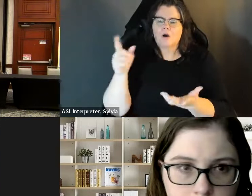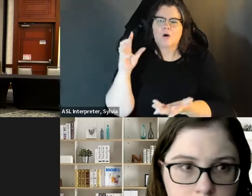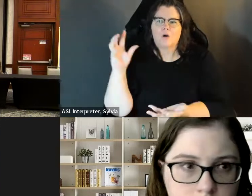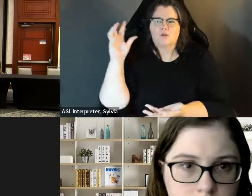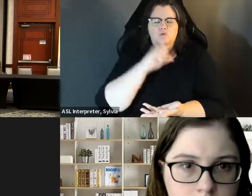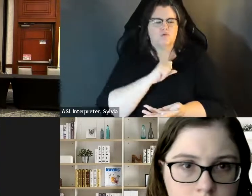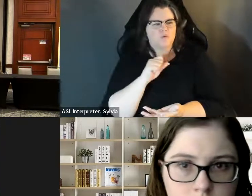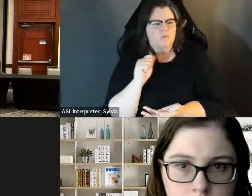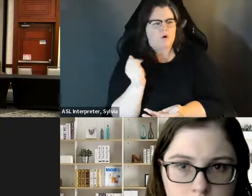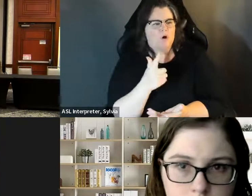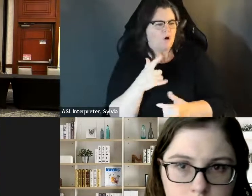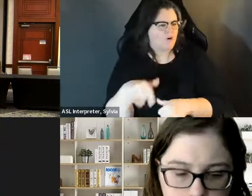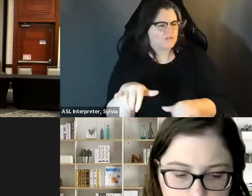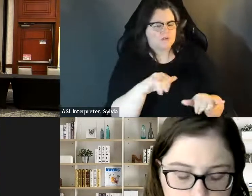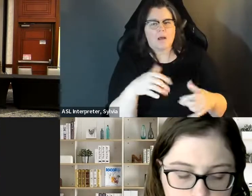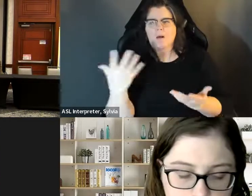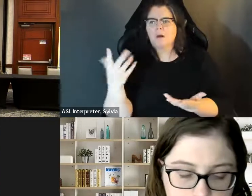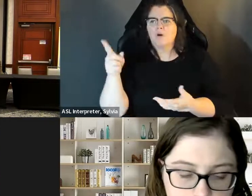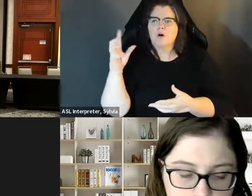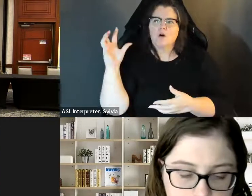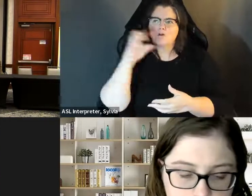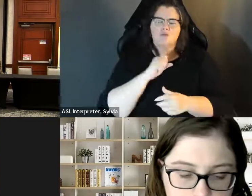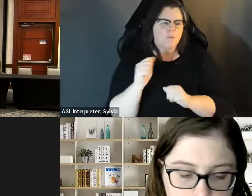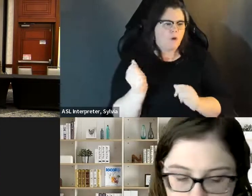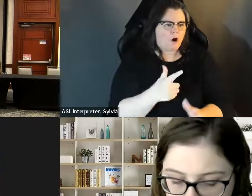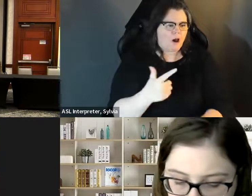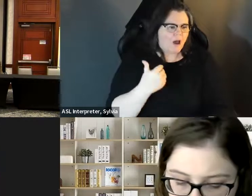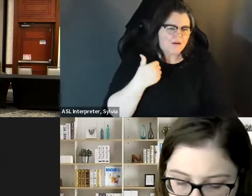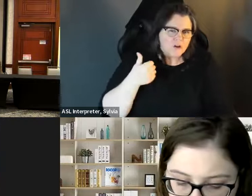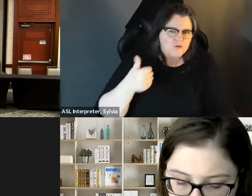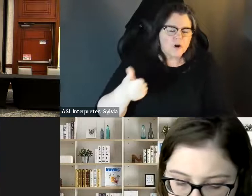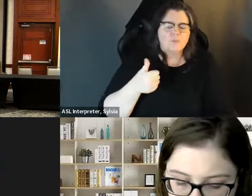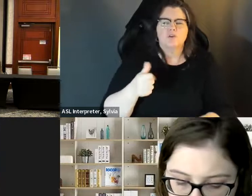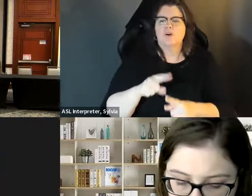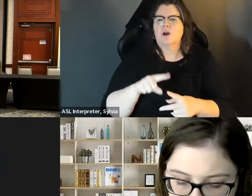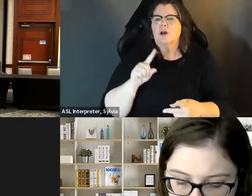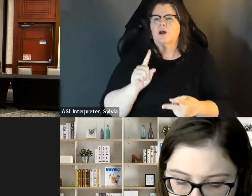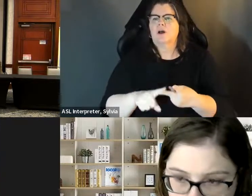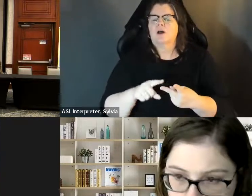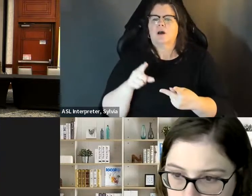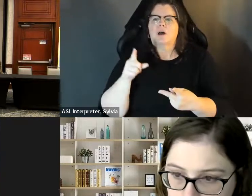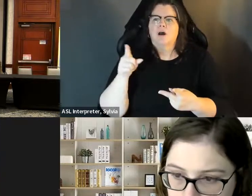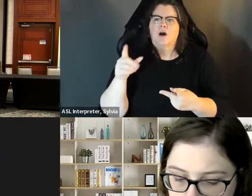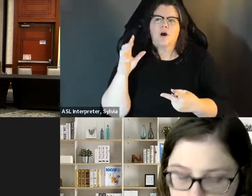was the aspect of assuming that everybody was in the same boat, and everybody had a transportation. the aspect of assuming that everybody was in the same boat